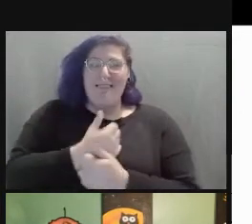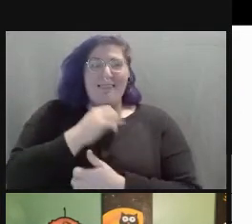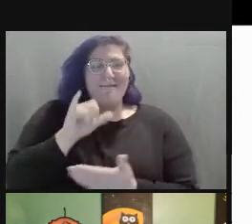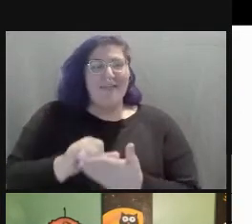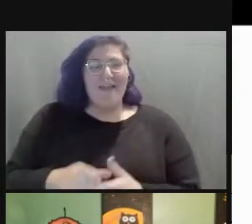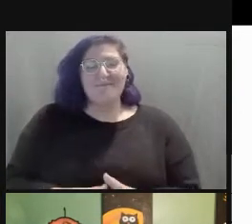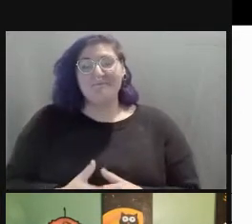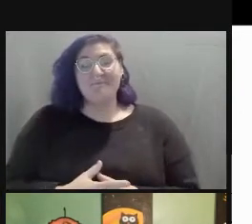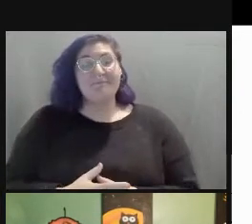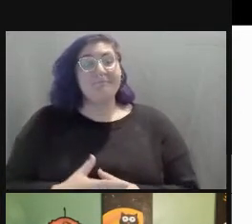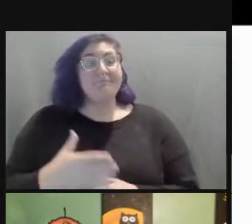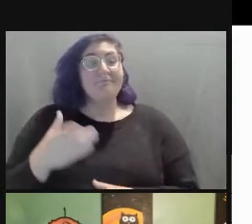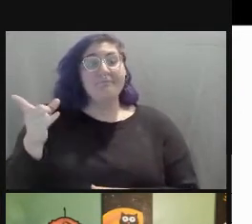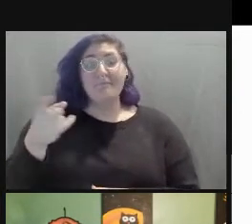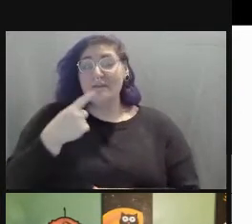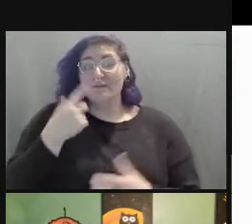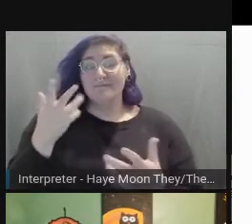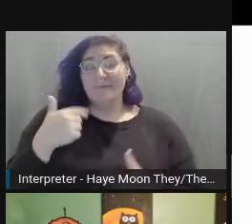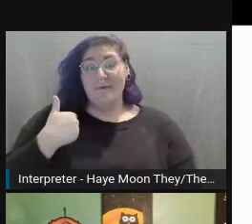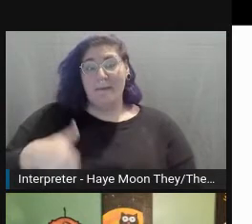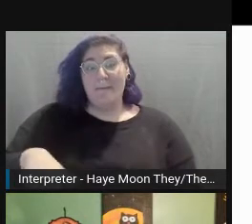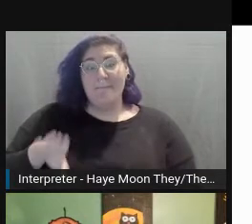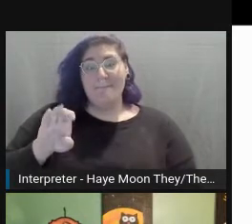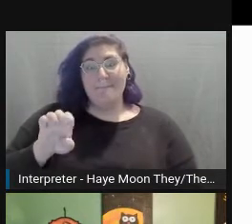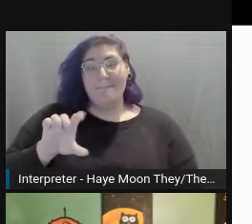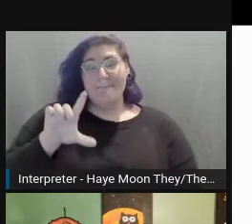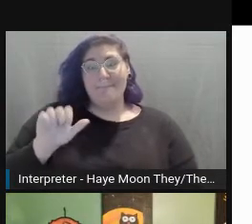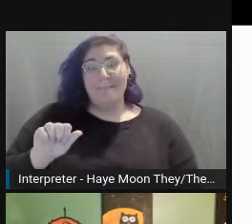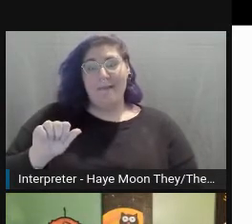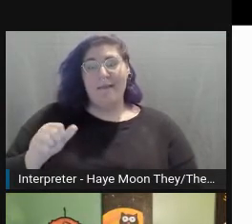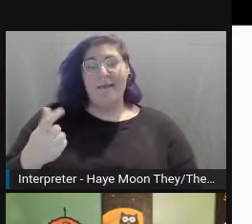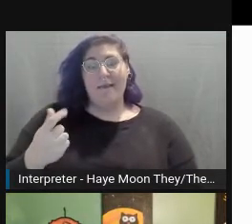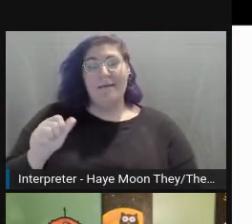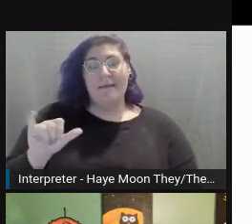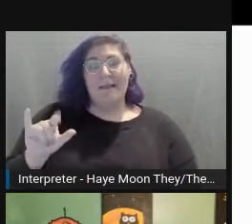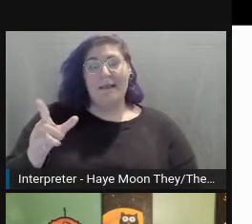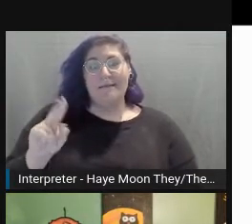As Carrie said, I'm Bela Gaytan. My pronouns are she and her.